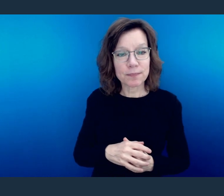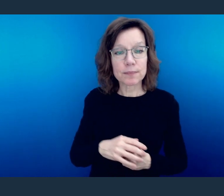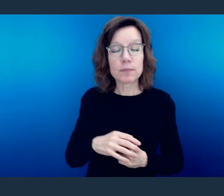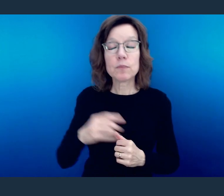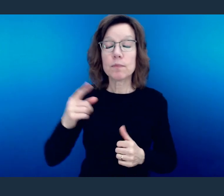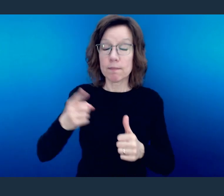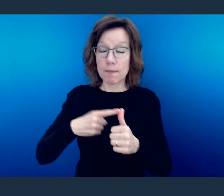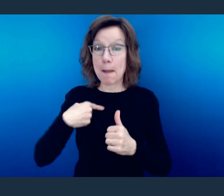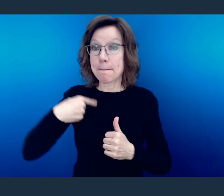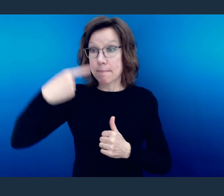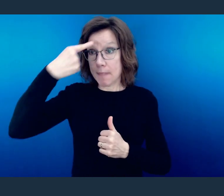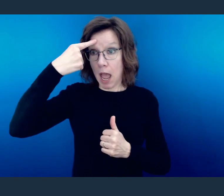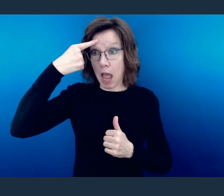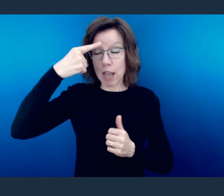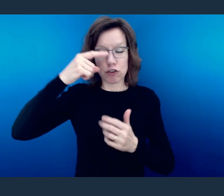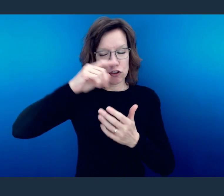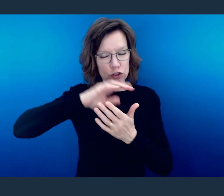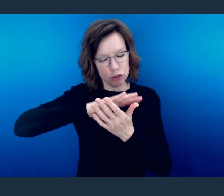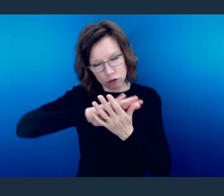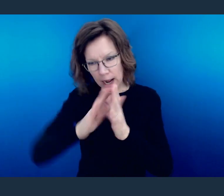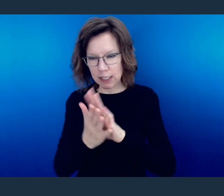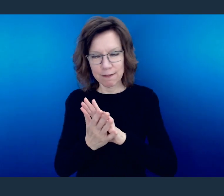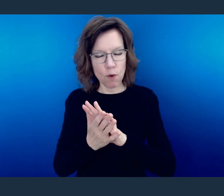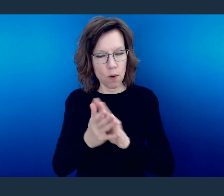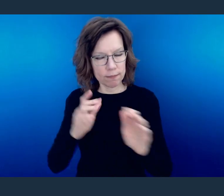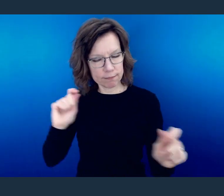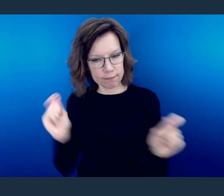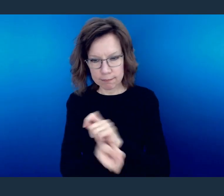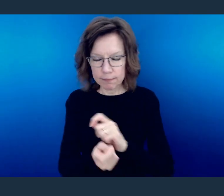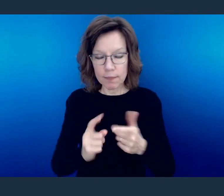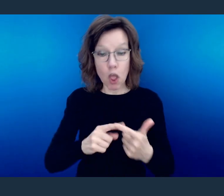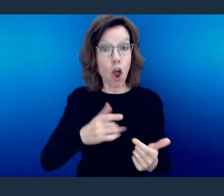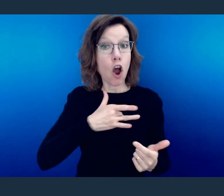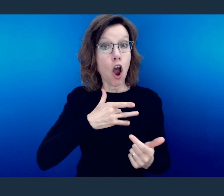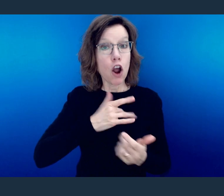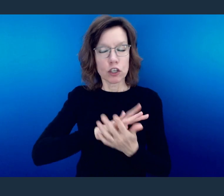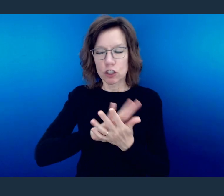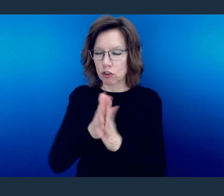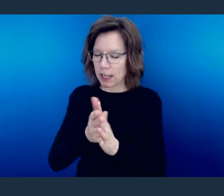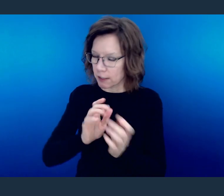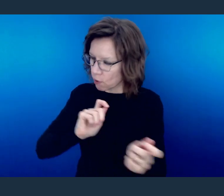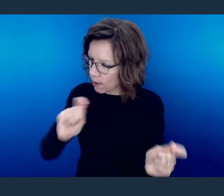So our minds have to be transformed and then our hearts have to be transformed, and the